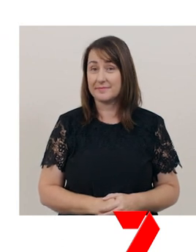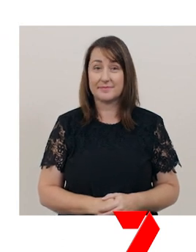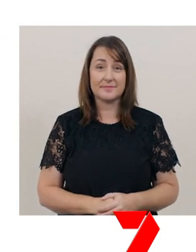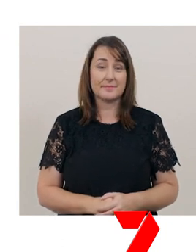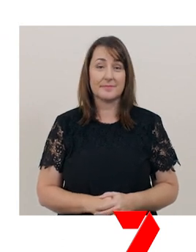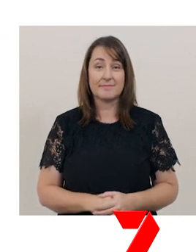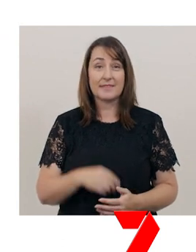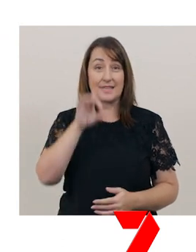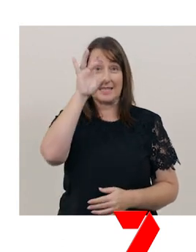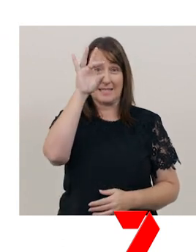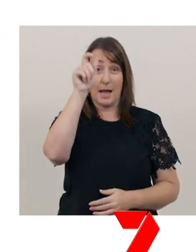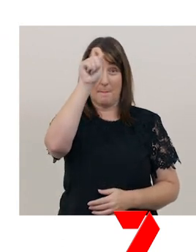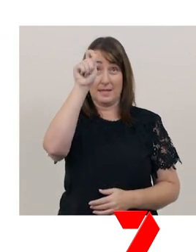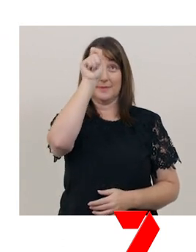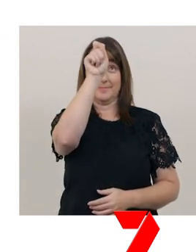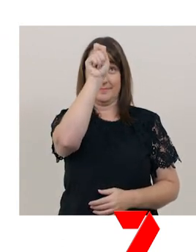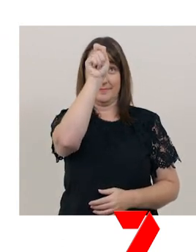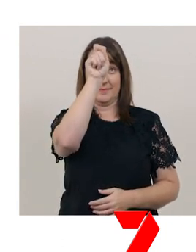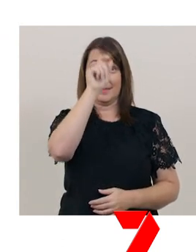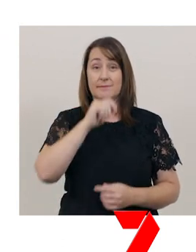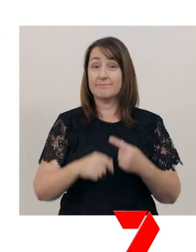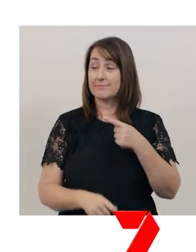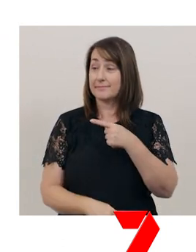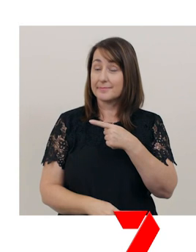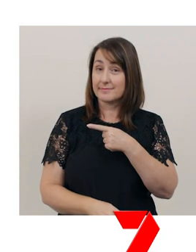Start at the star, top to bottom, stop.